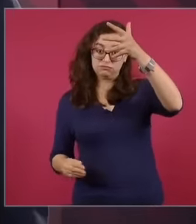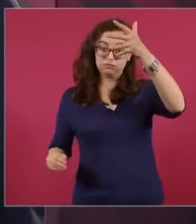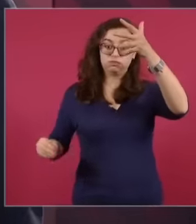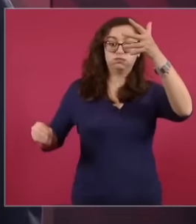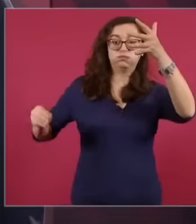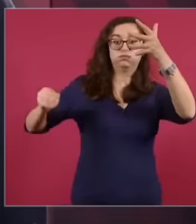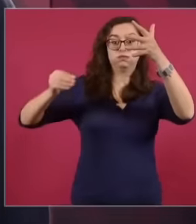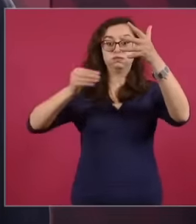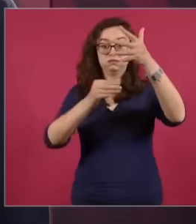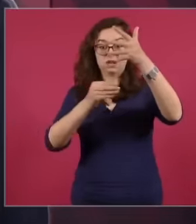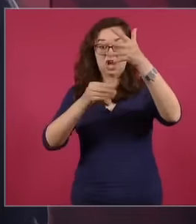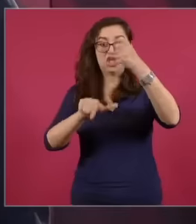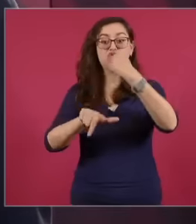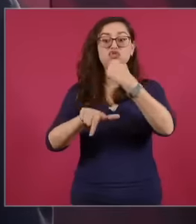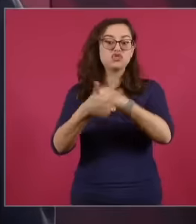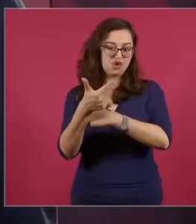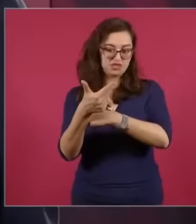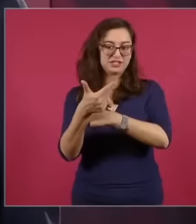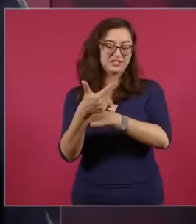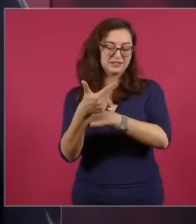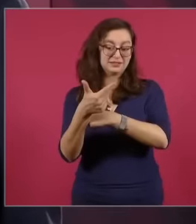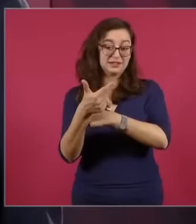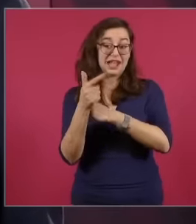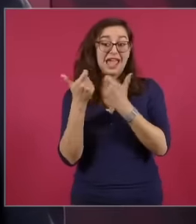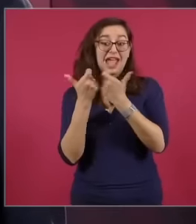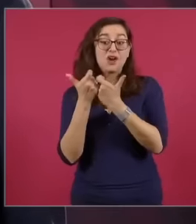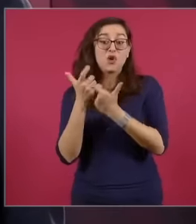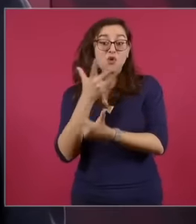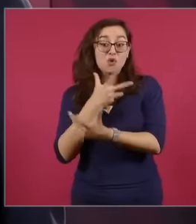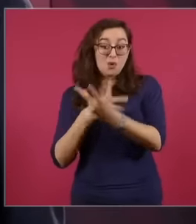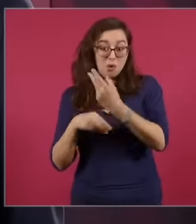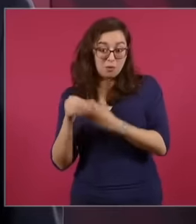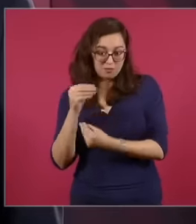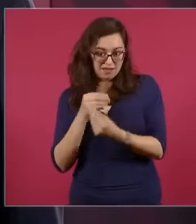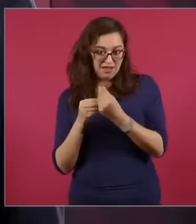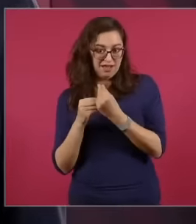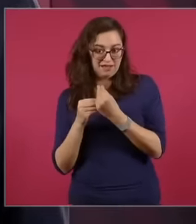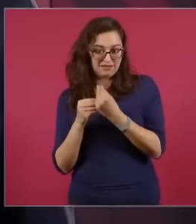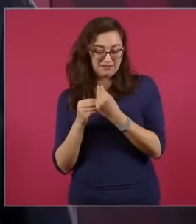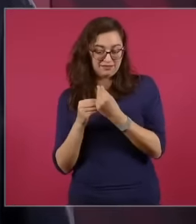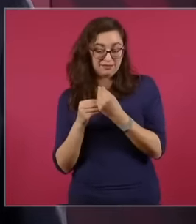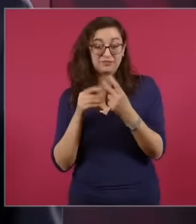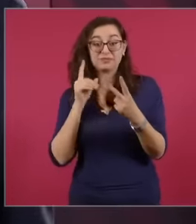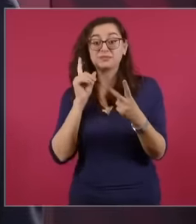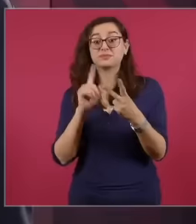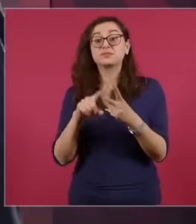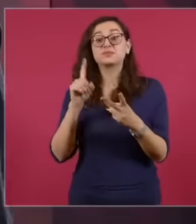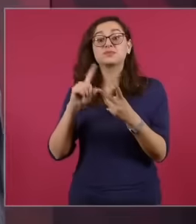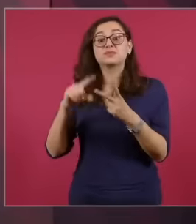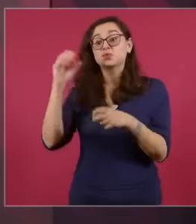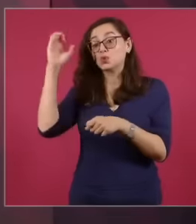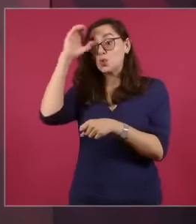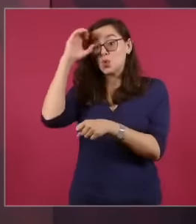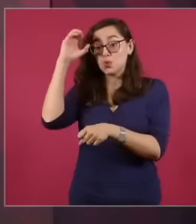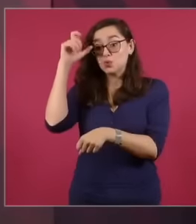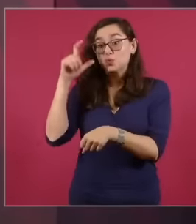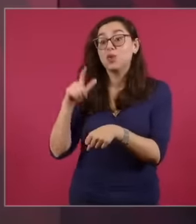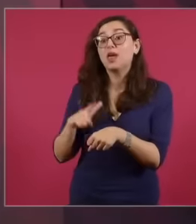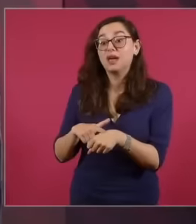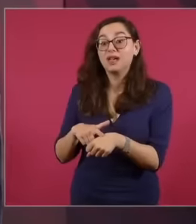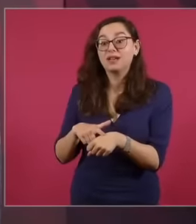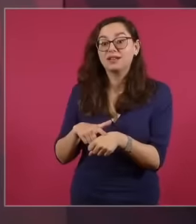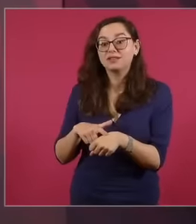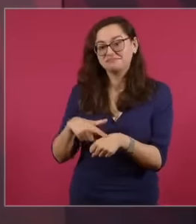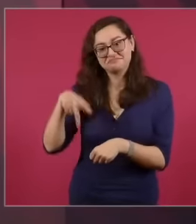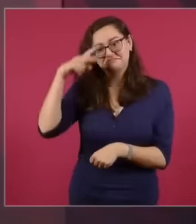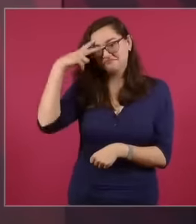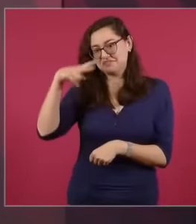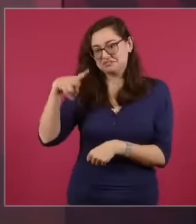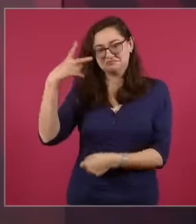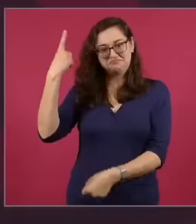economy but in terms of culture we are on top